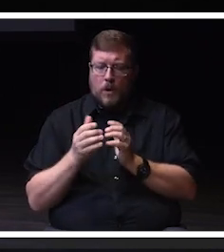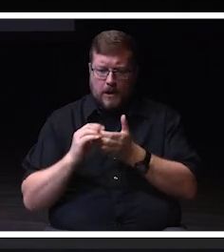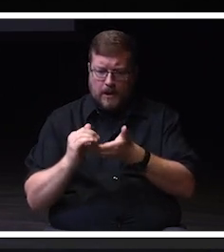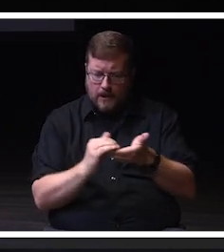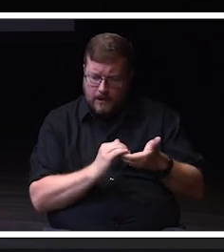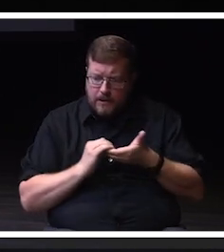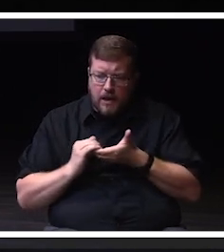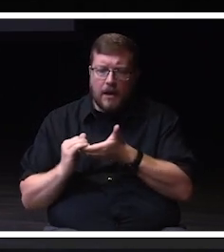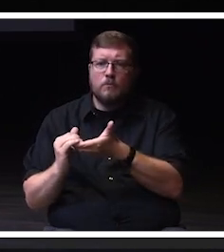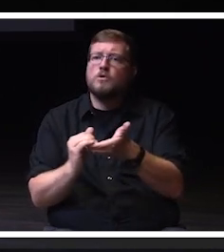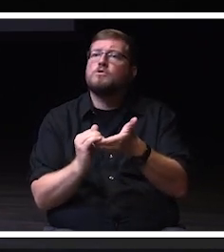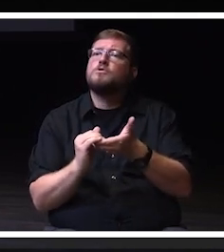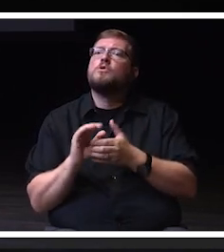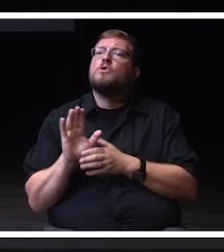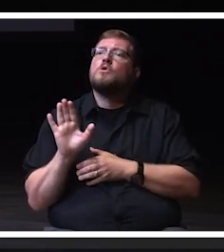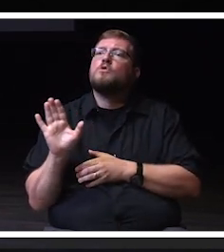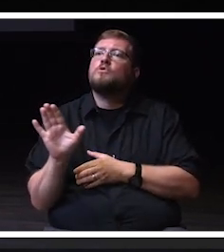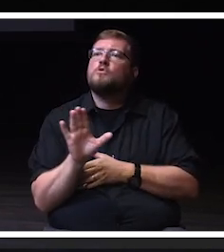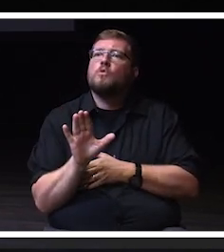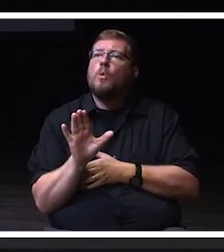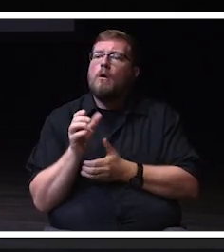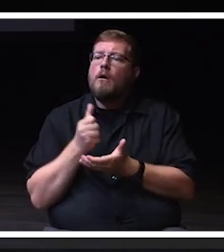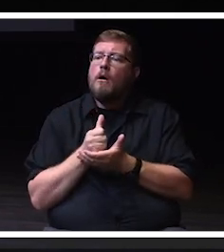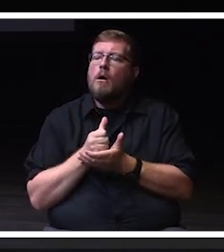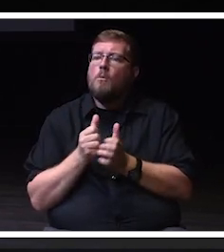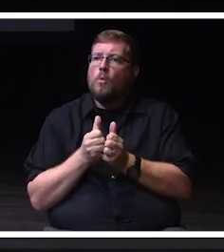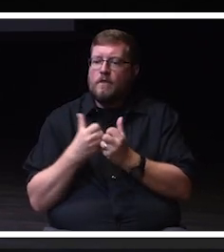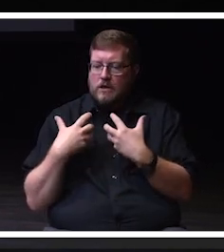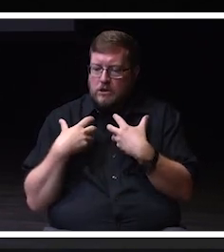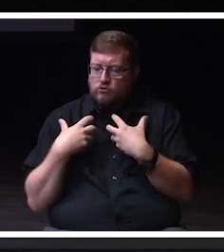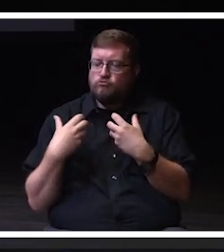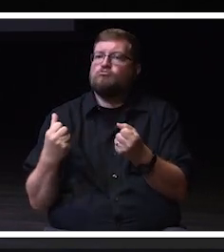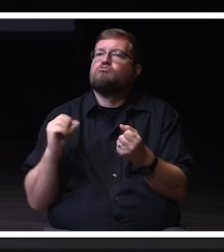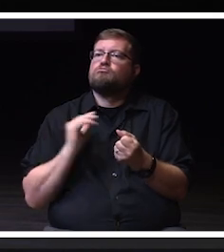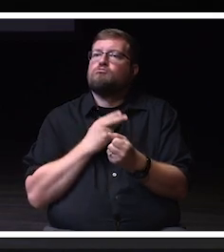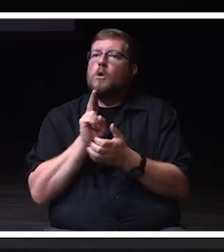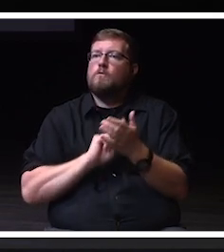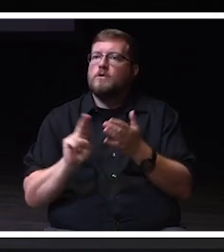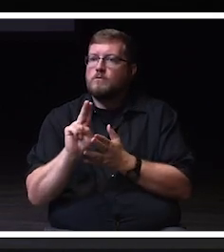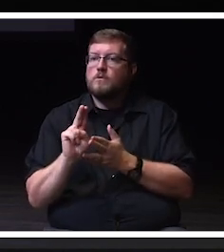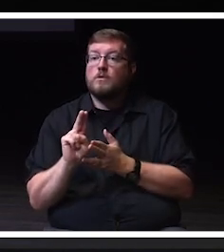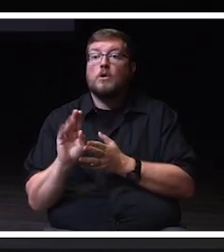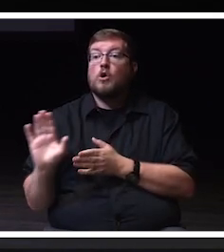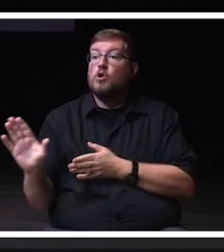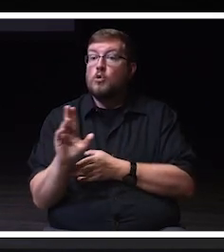to strengthen our university. governance leaders, as your name is read,